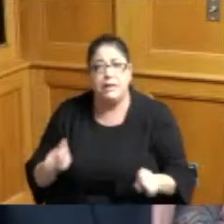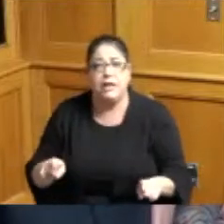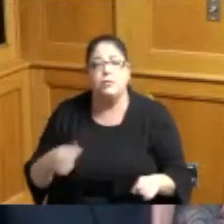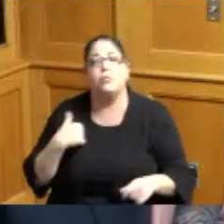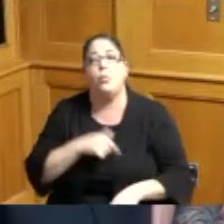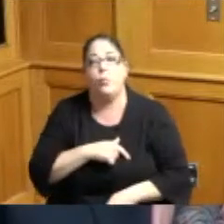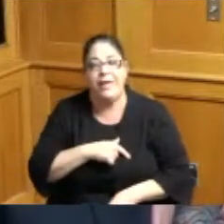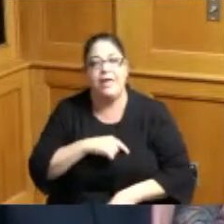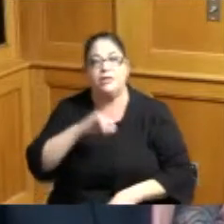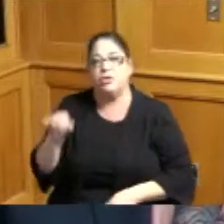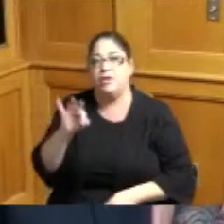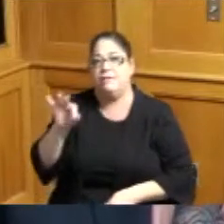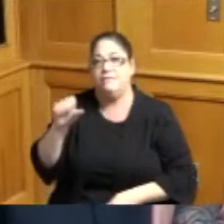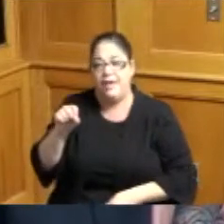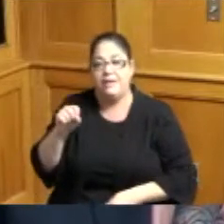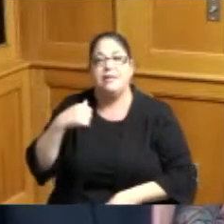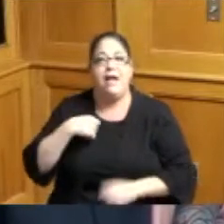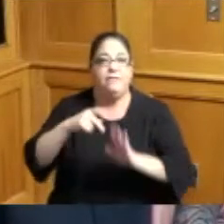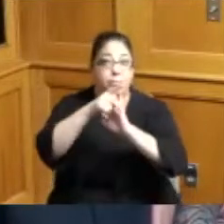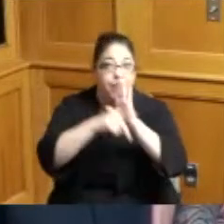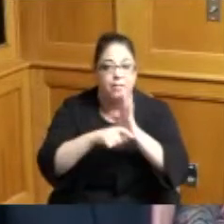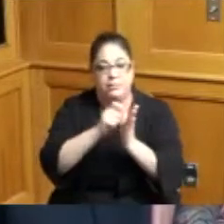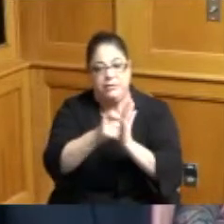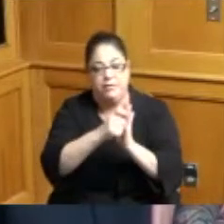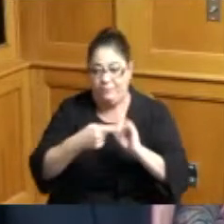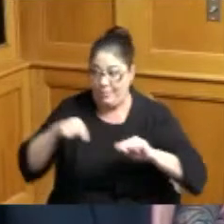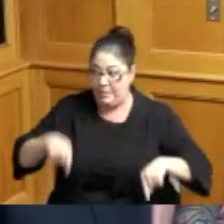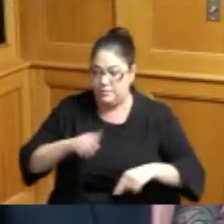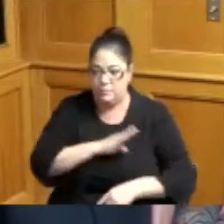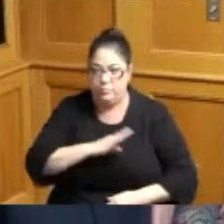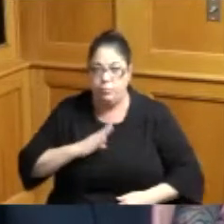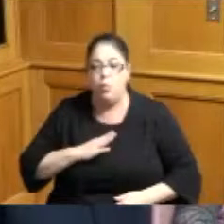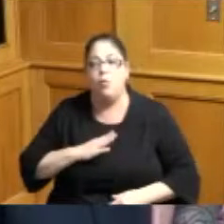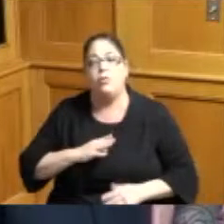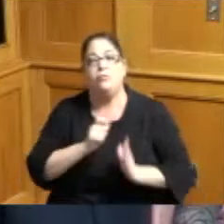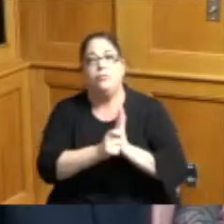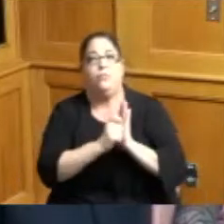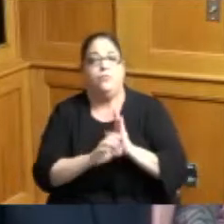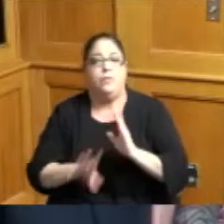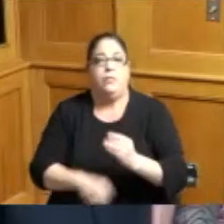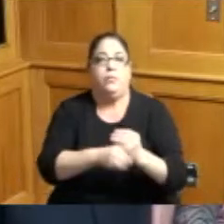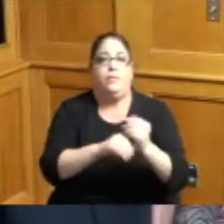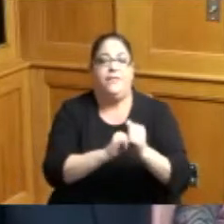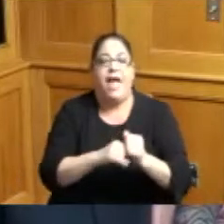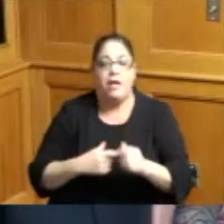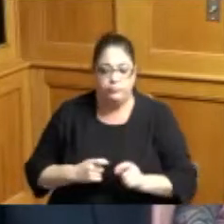the way and with the policy direction from this board we've been able to increase that stipend